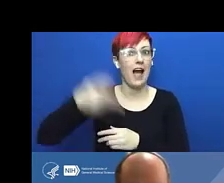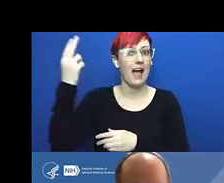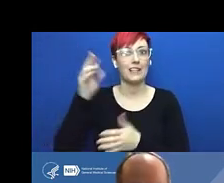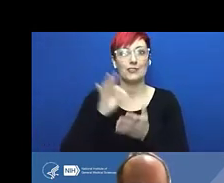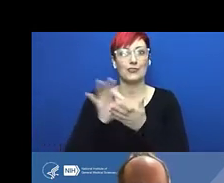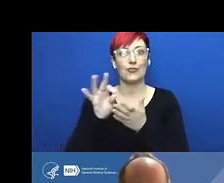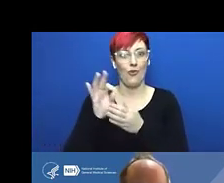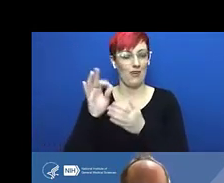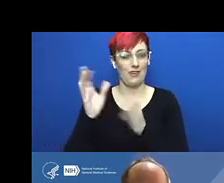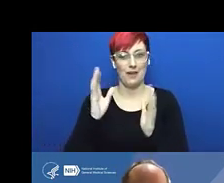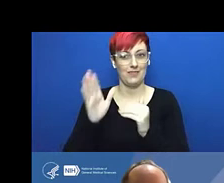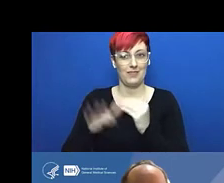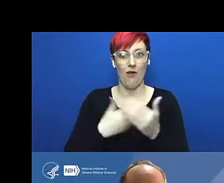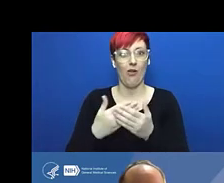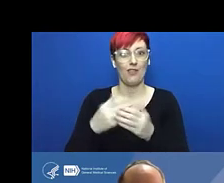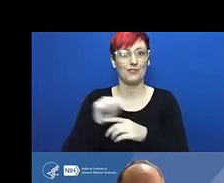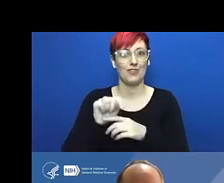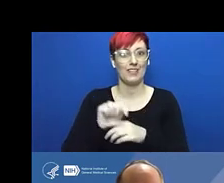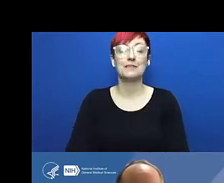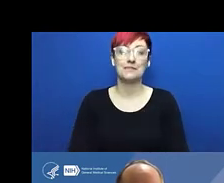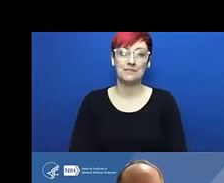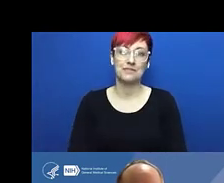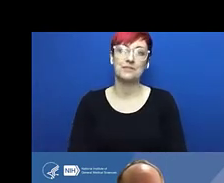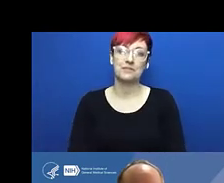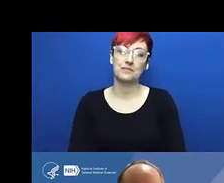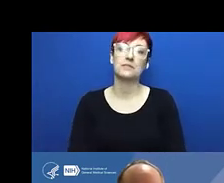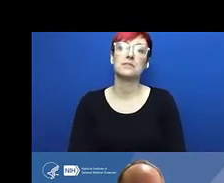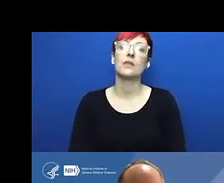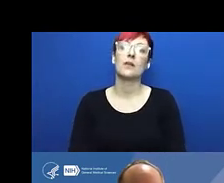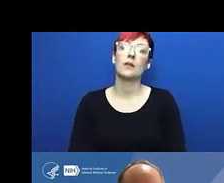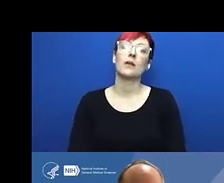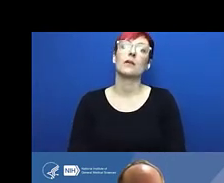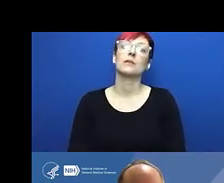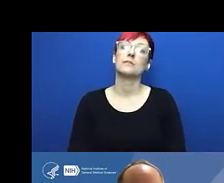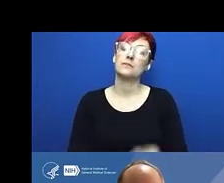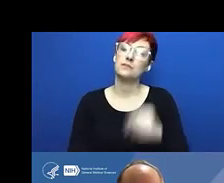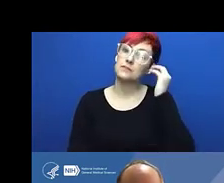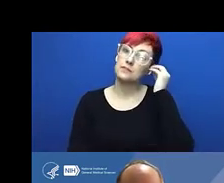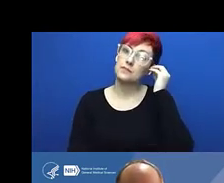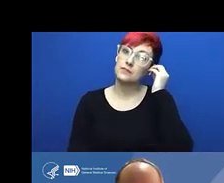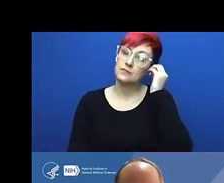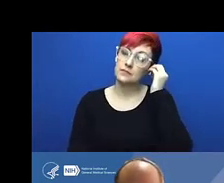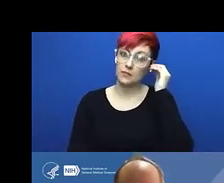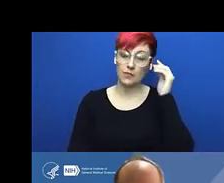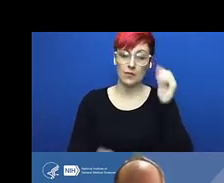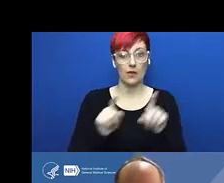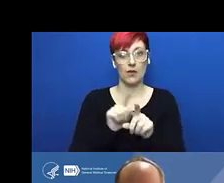which apparently compensated for the deficiency of the strain in its ability to take up iron